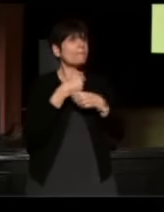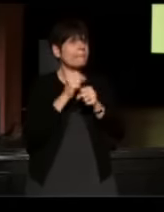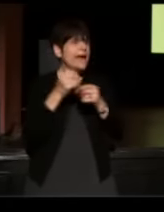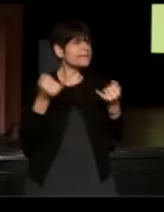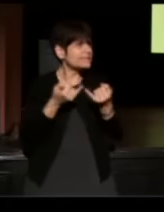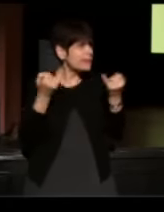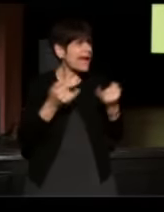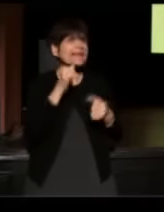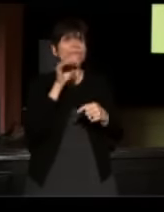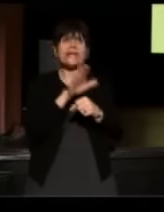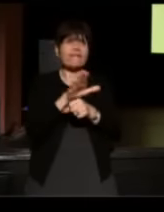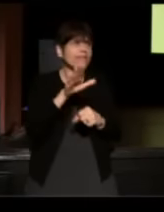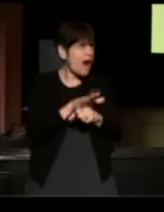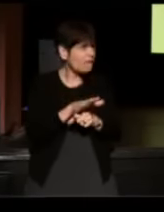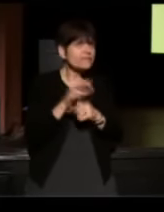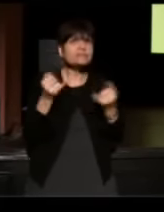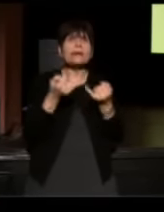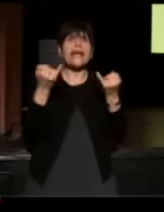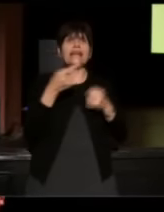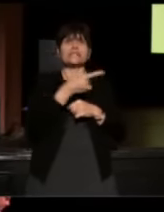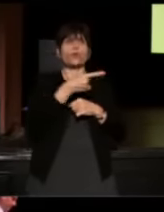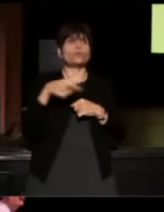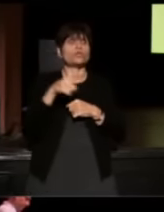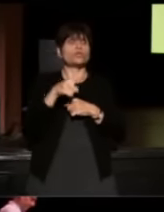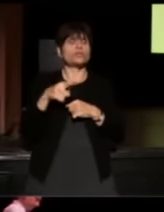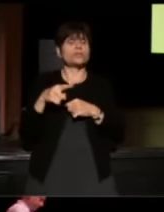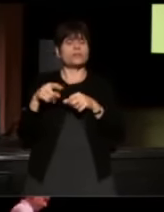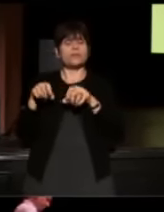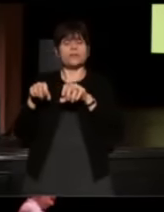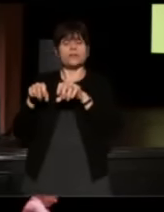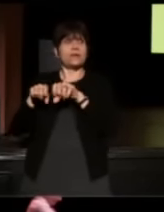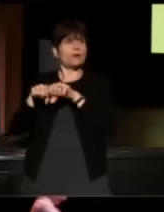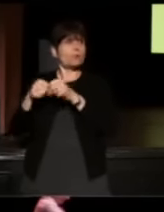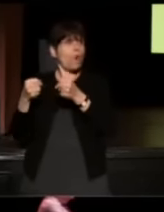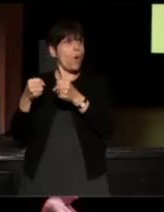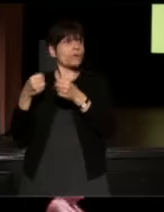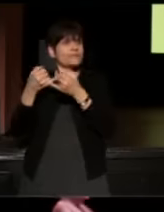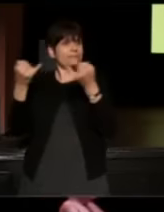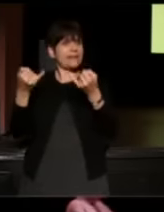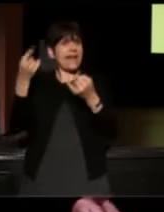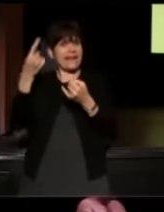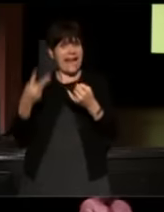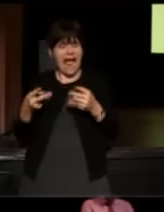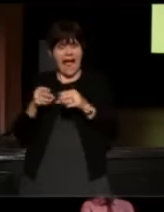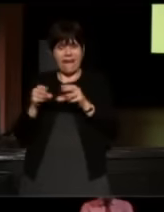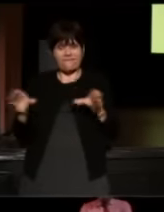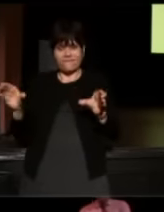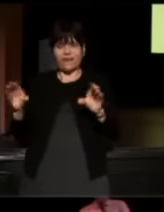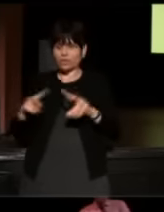Didn't have enough, so she broke the package of spaghetti in half so she figured she had twice as much.